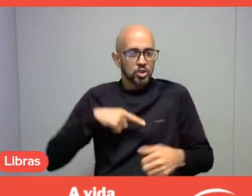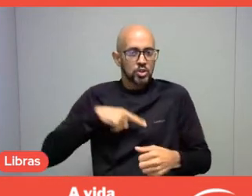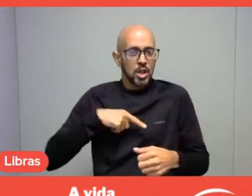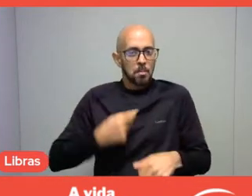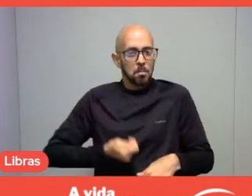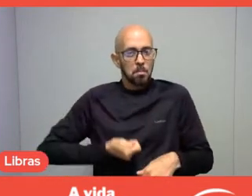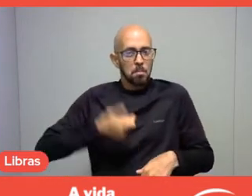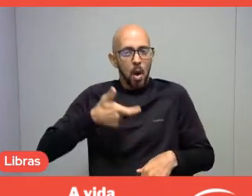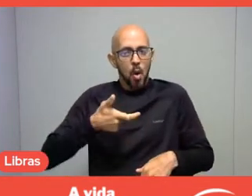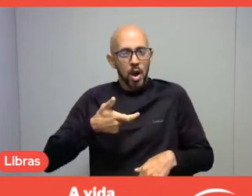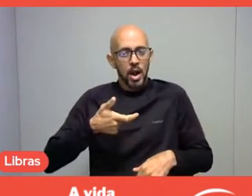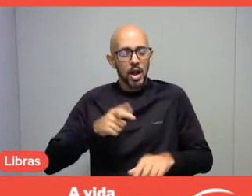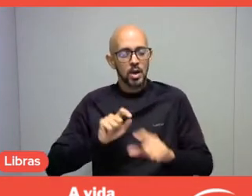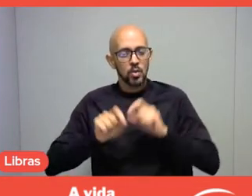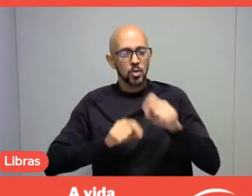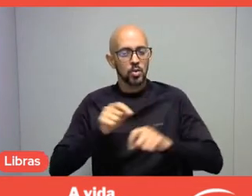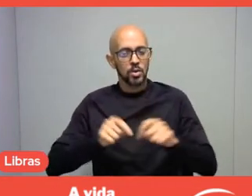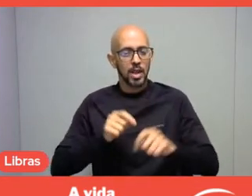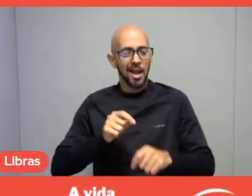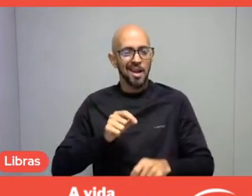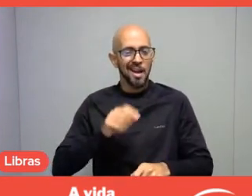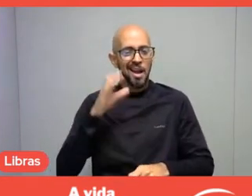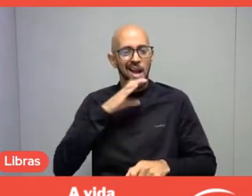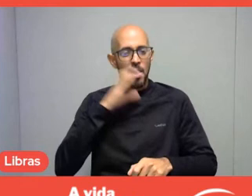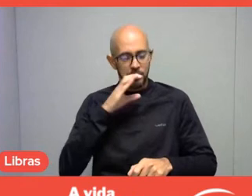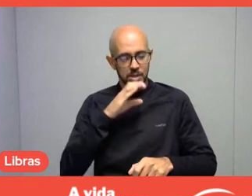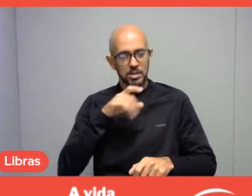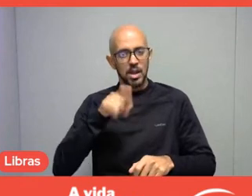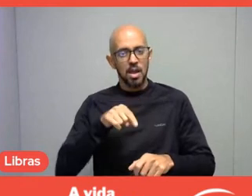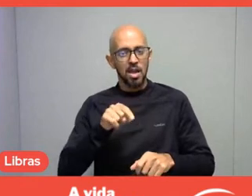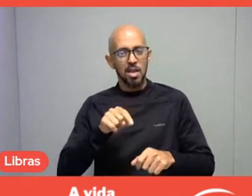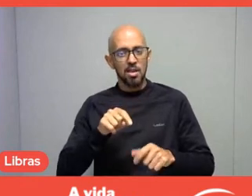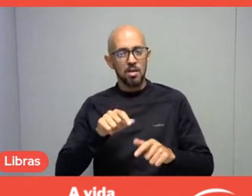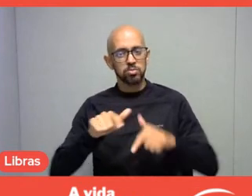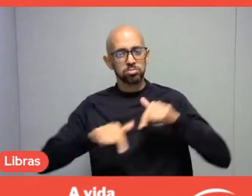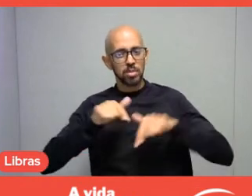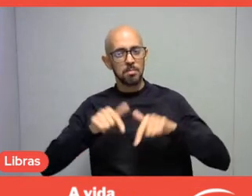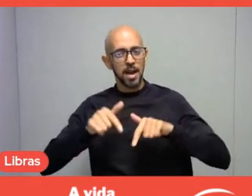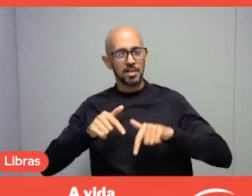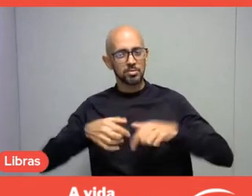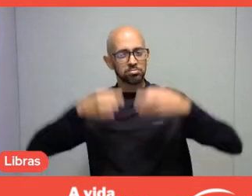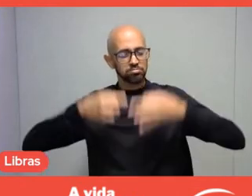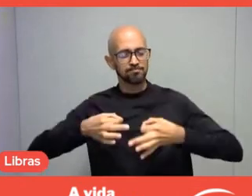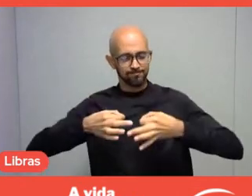And I'm saying this because I've been responsible for recreation